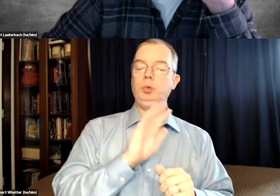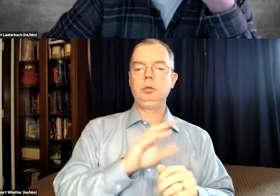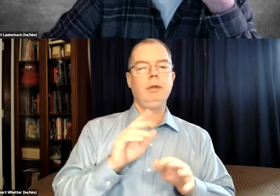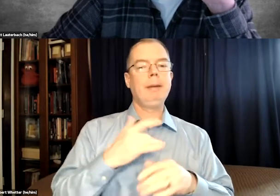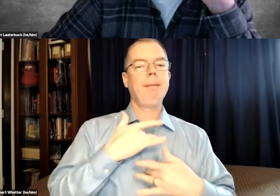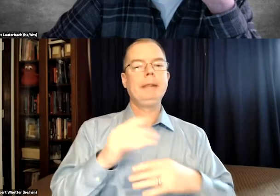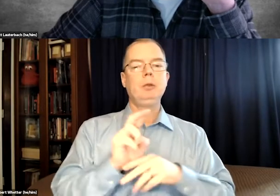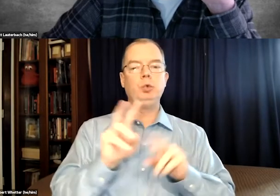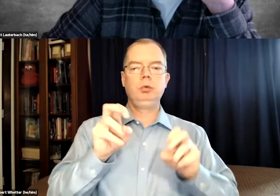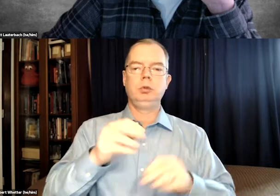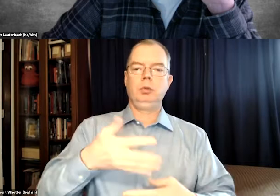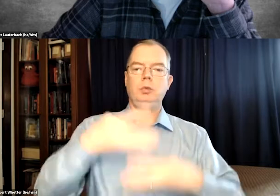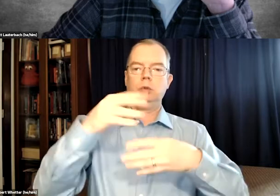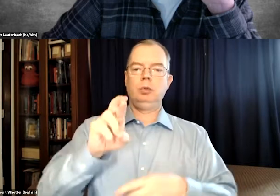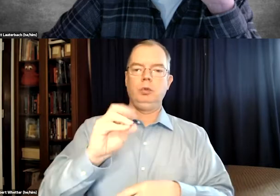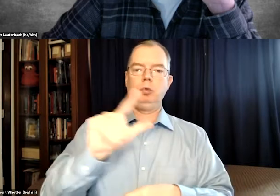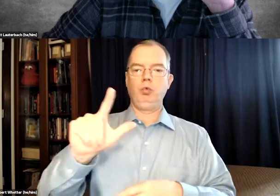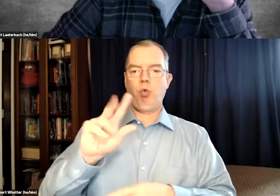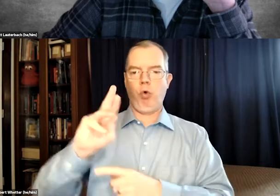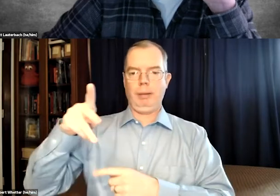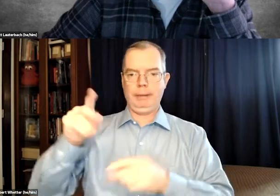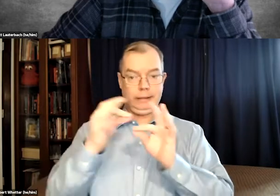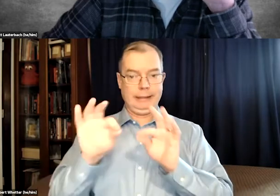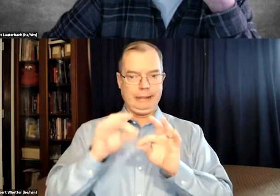The pop up captioning pops up and has the exact line.